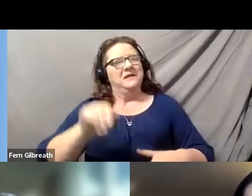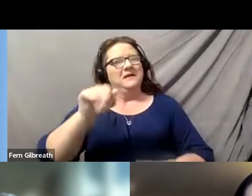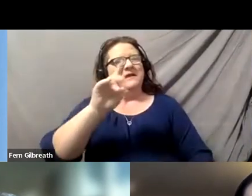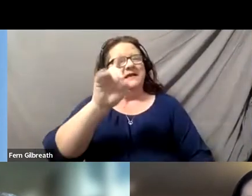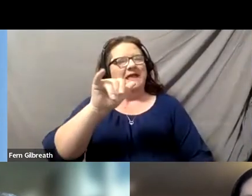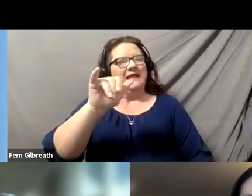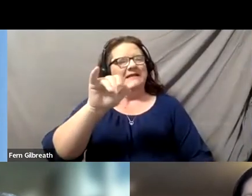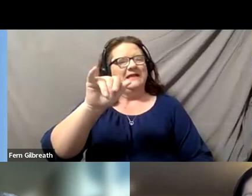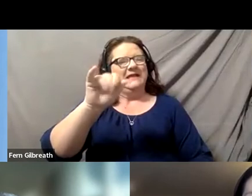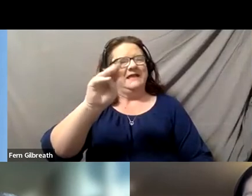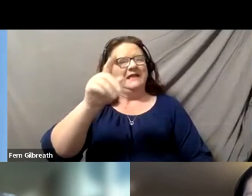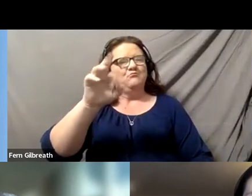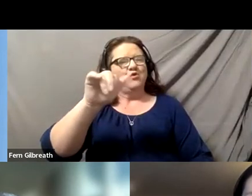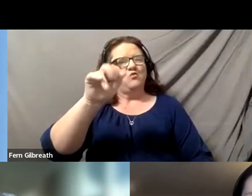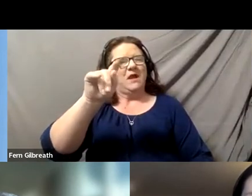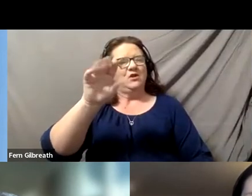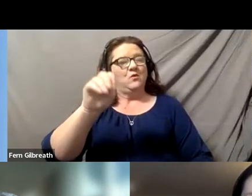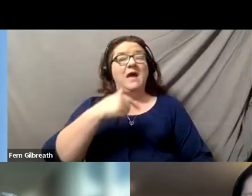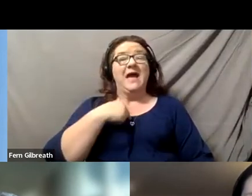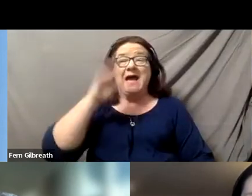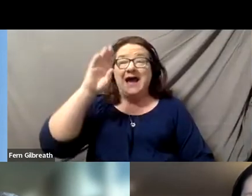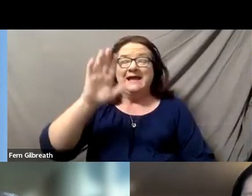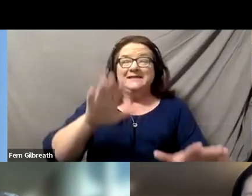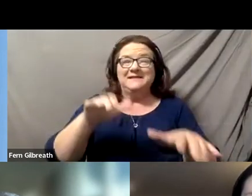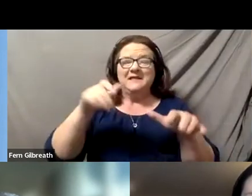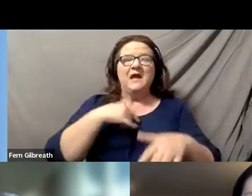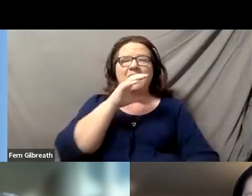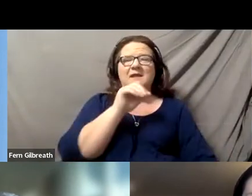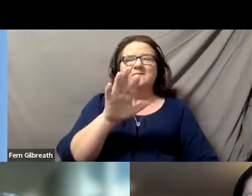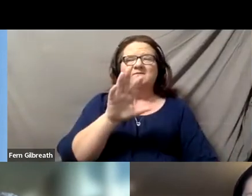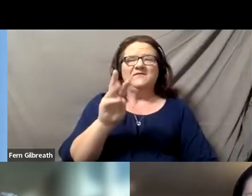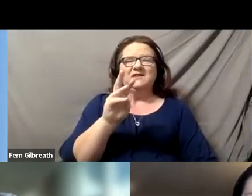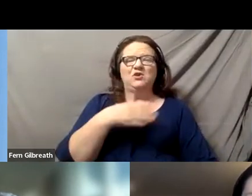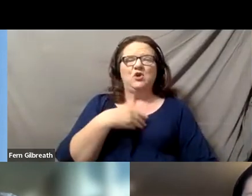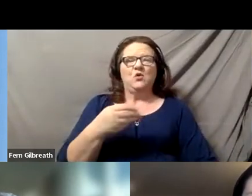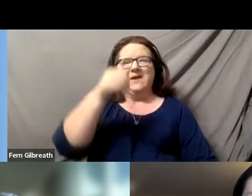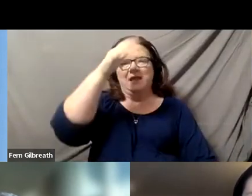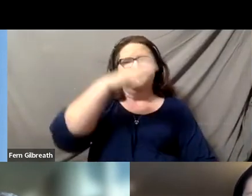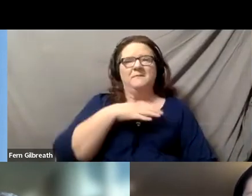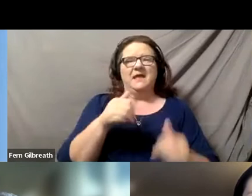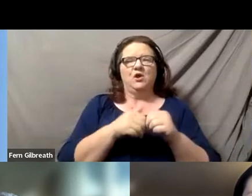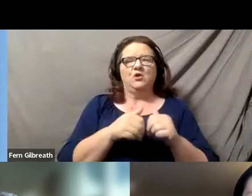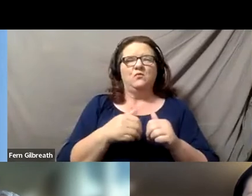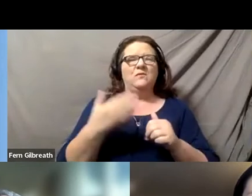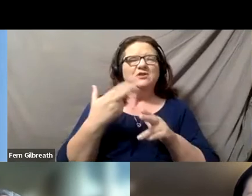And hi to the audience. I am a 56-year-old white man with short hair and glasses.